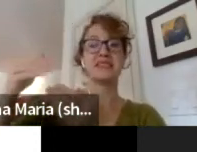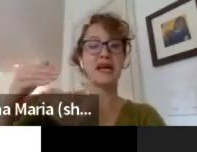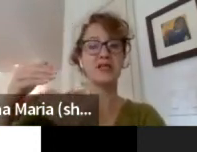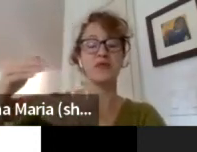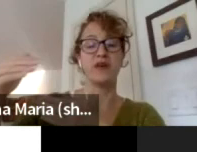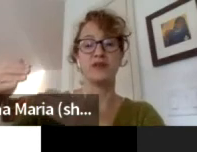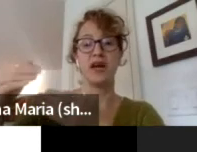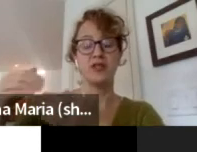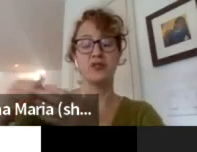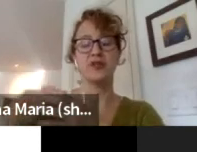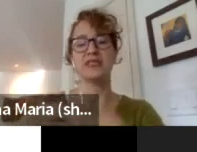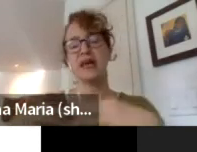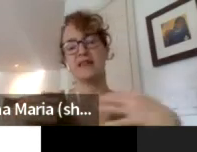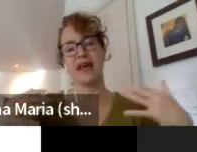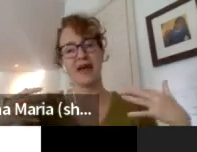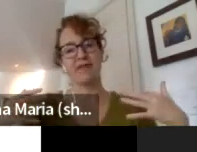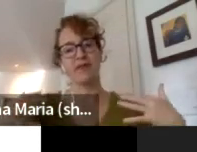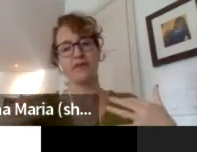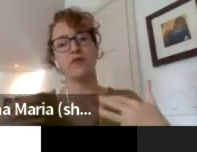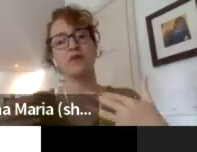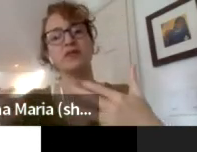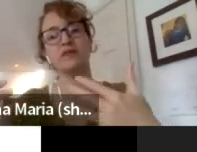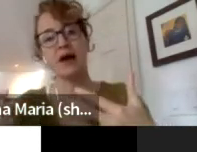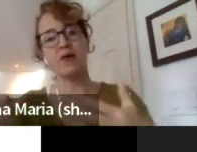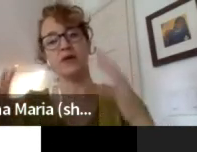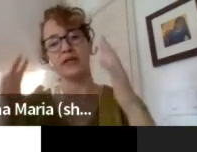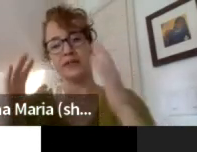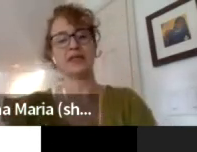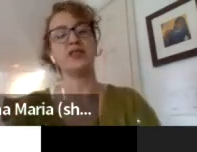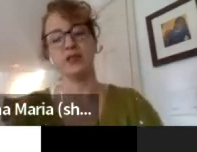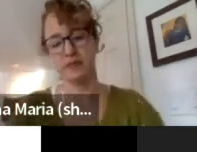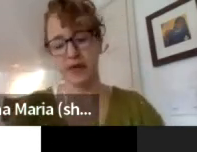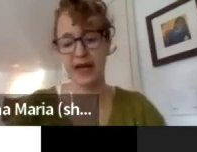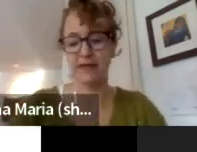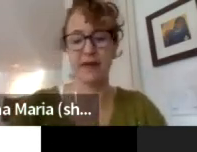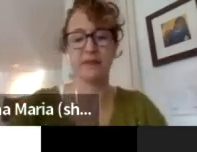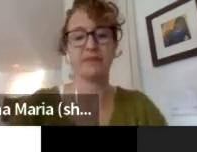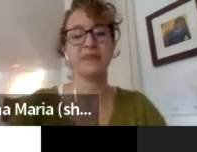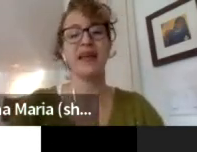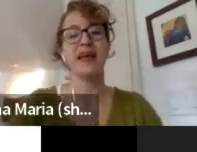and discuss with other countries, they have the force of our intention behind them.